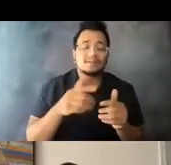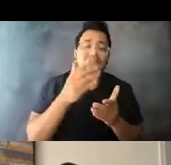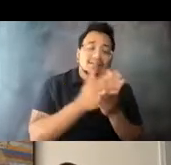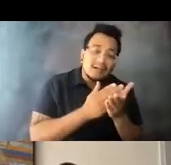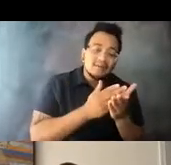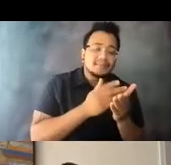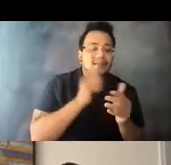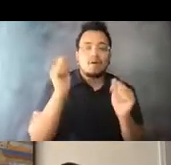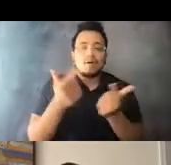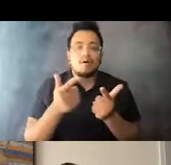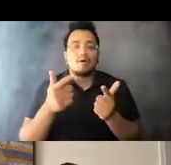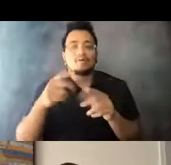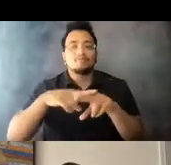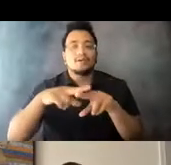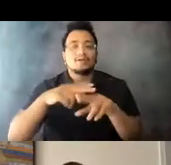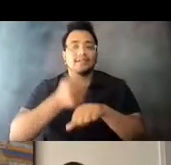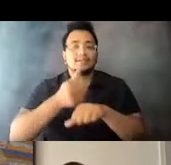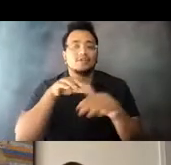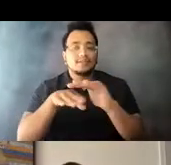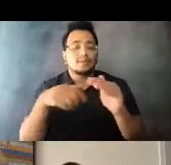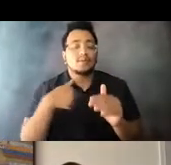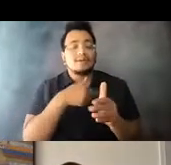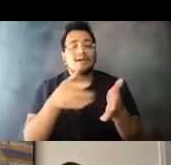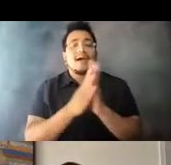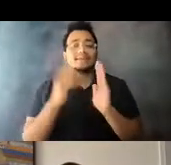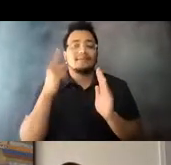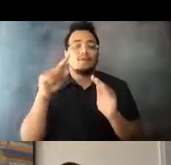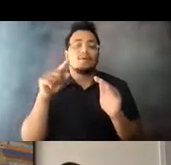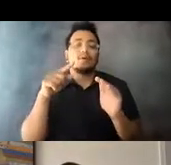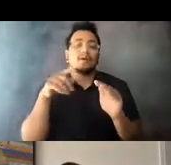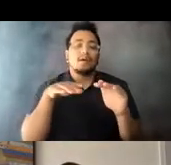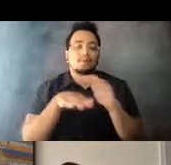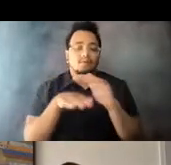15:08:26 We're calling for improvements that will ensure access and increase ridership,